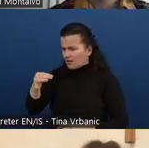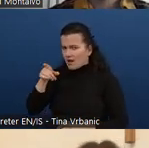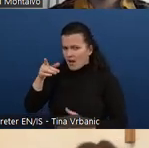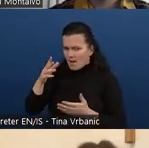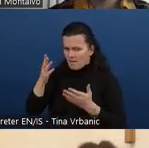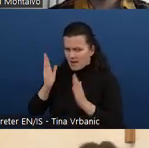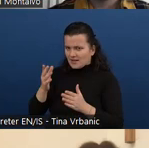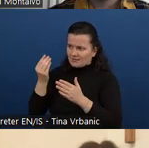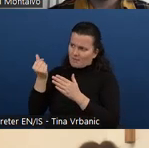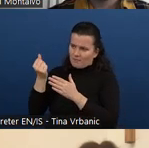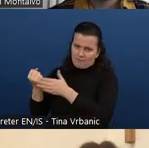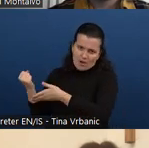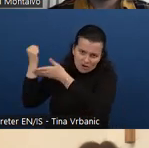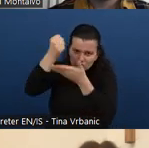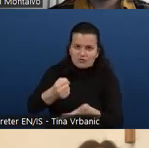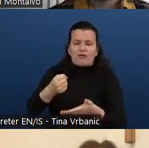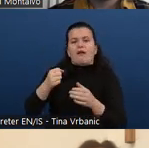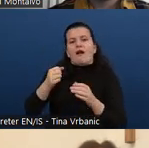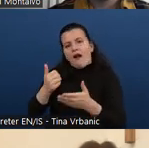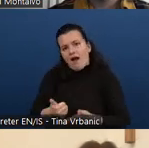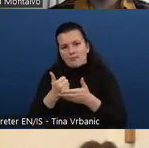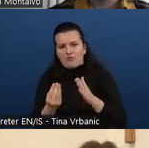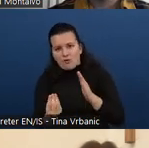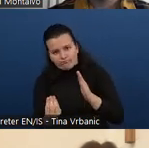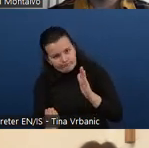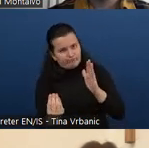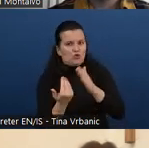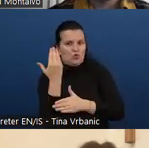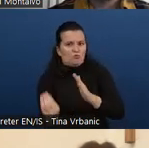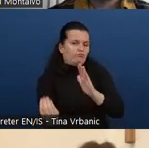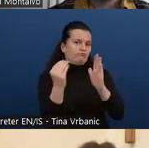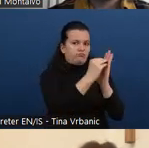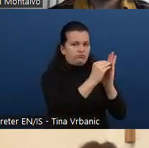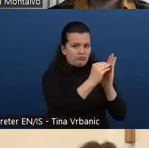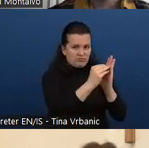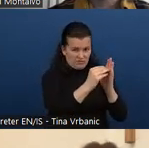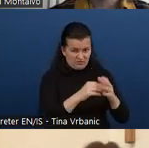that would require something, kind of a bigger effort from the W3C side more than the kind